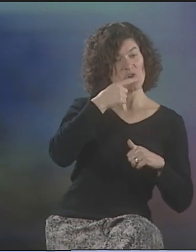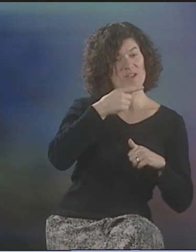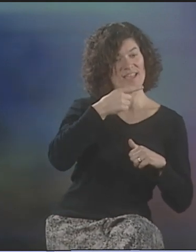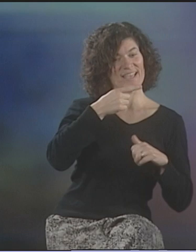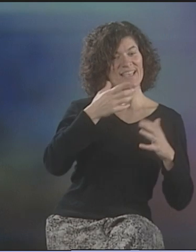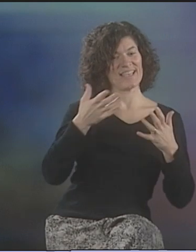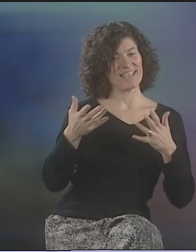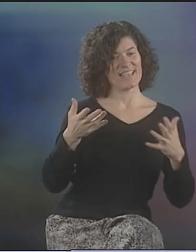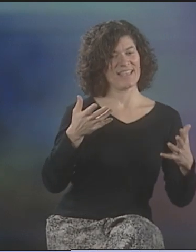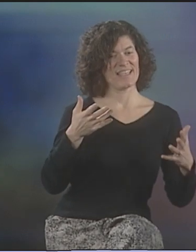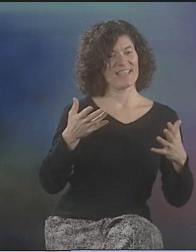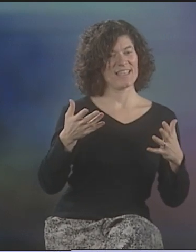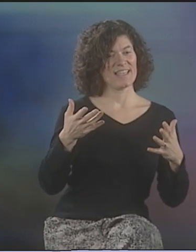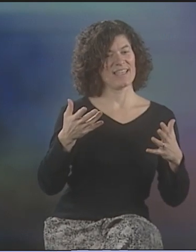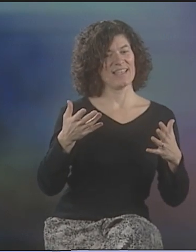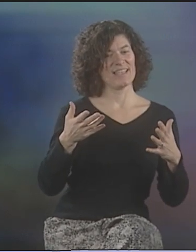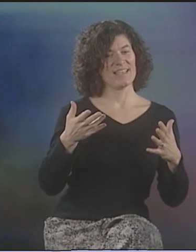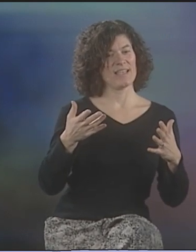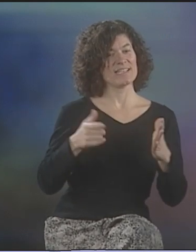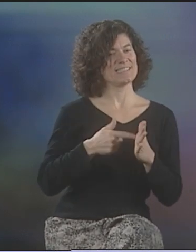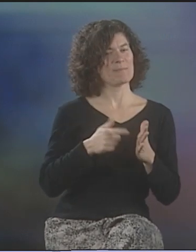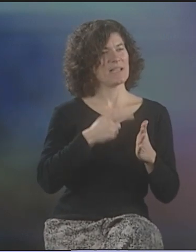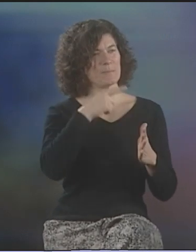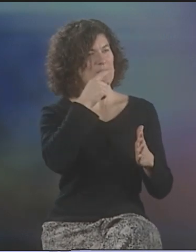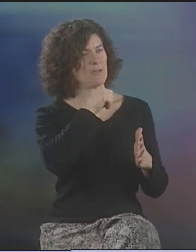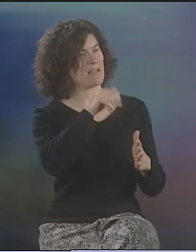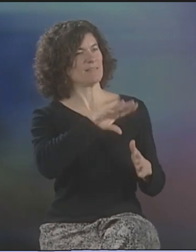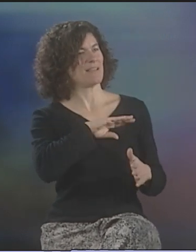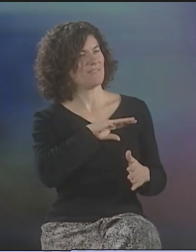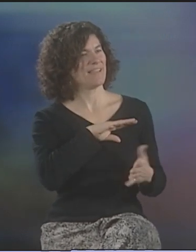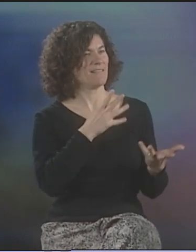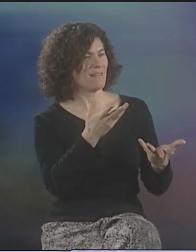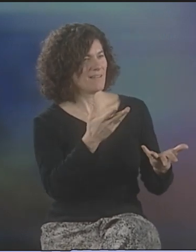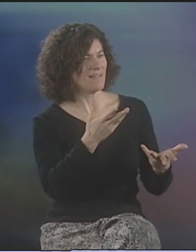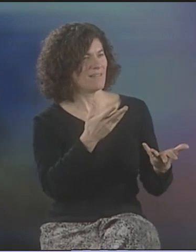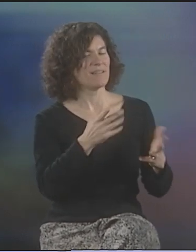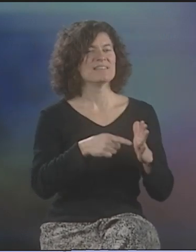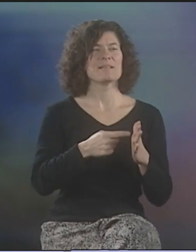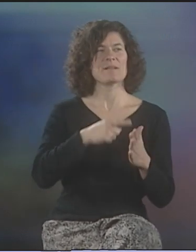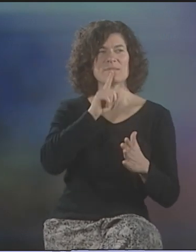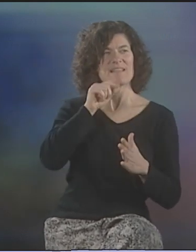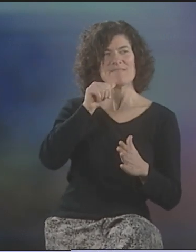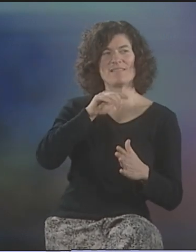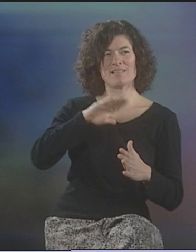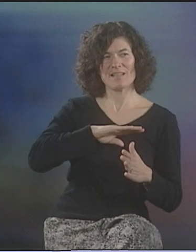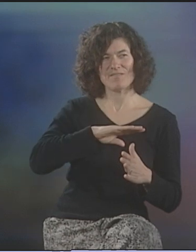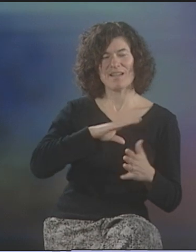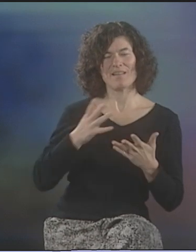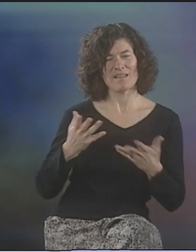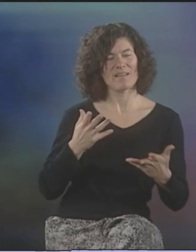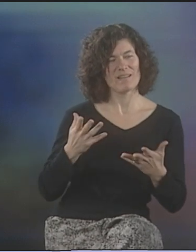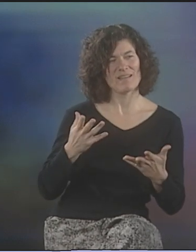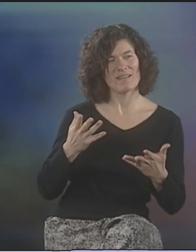OF DEAF AND HEARING MEMBERS, AND SOMETIMES ONE FACTION IN THE AUDIENCE WOULDN'T BE SATISFIED.